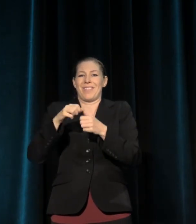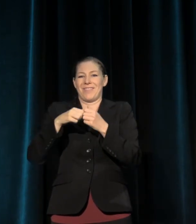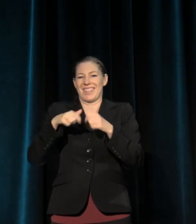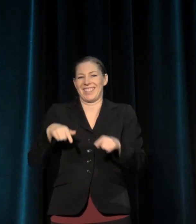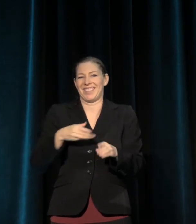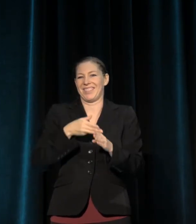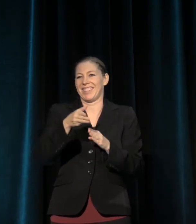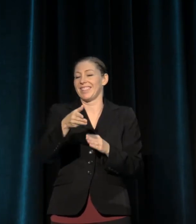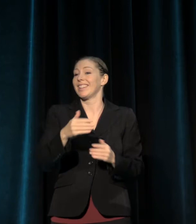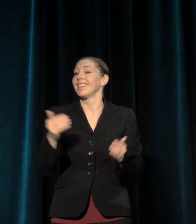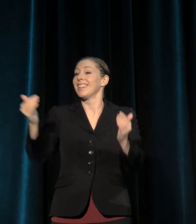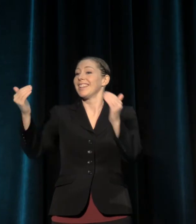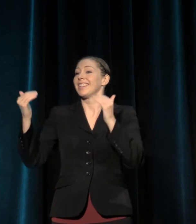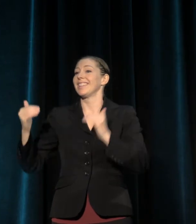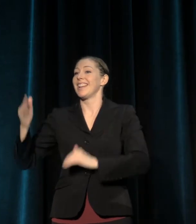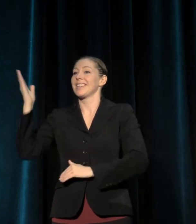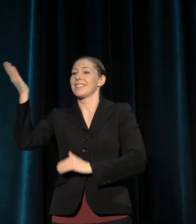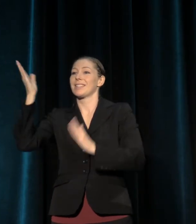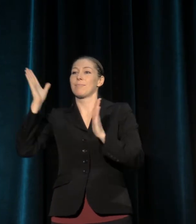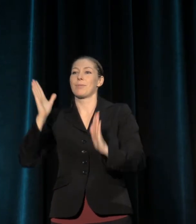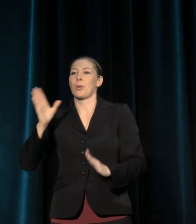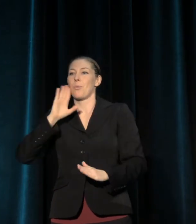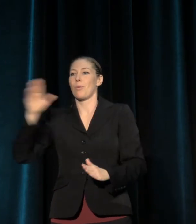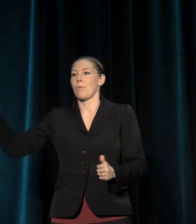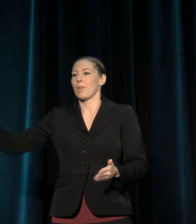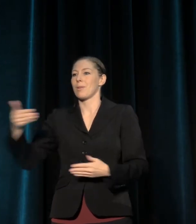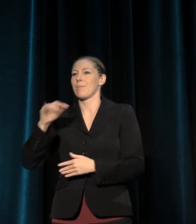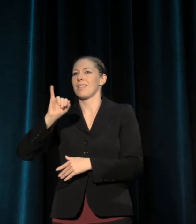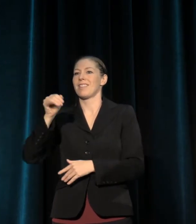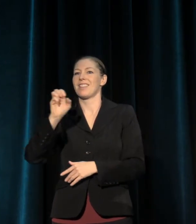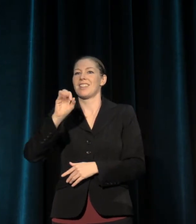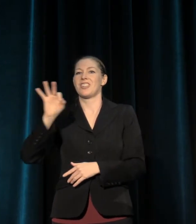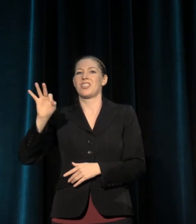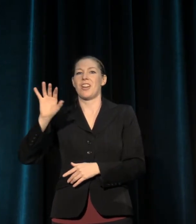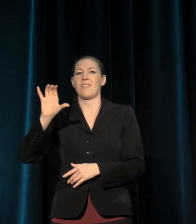our next plenary speaker to the stage. Jeff Chang has written extensively